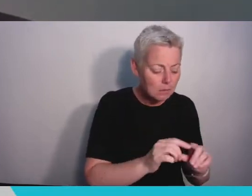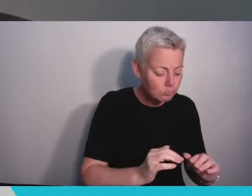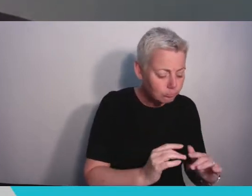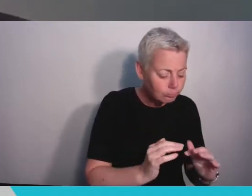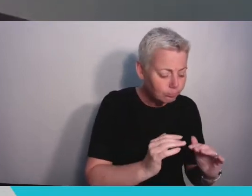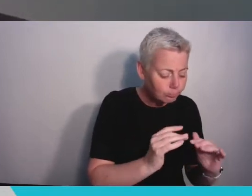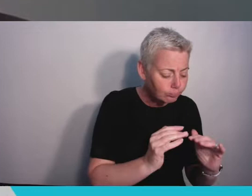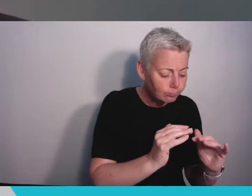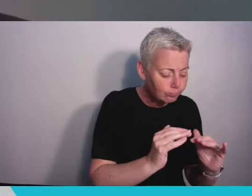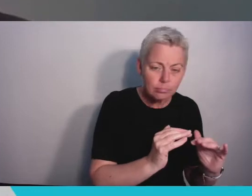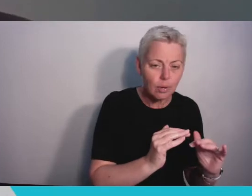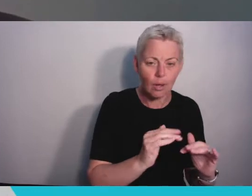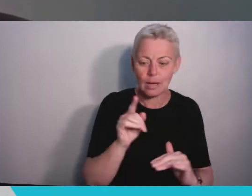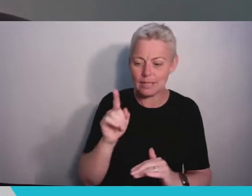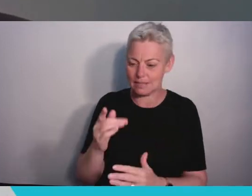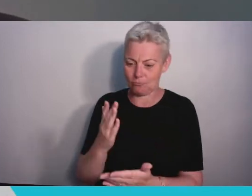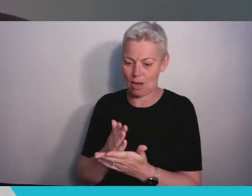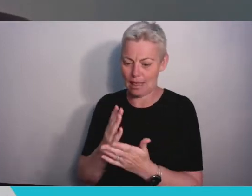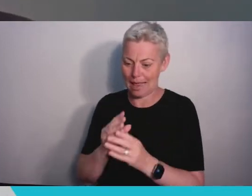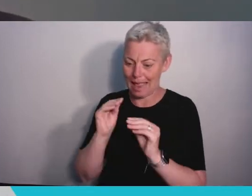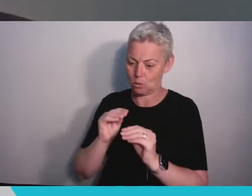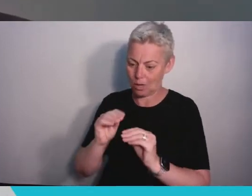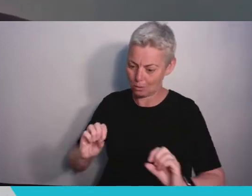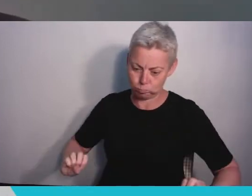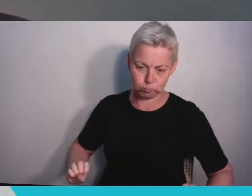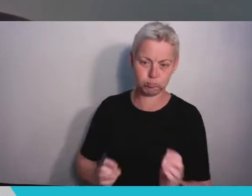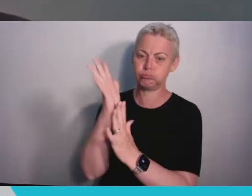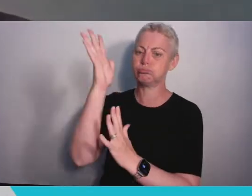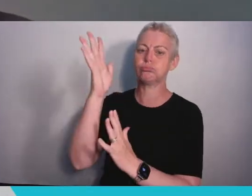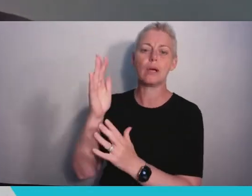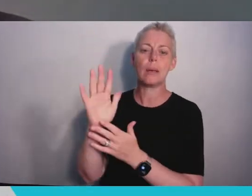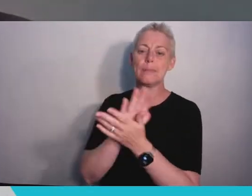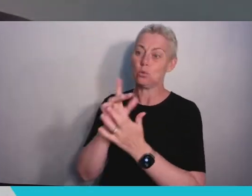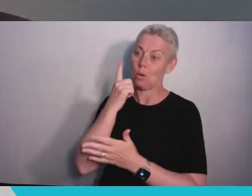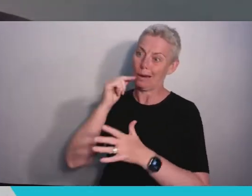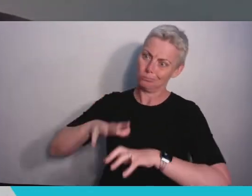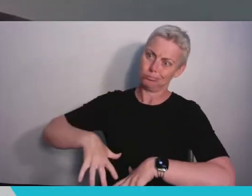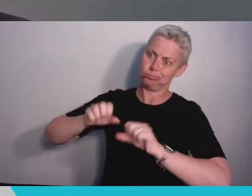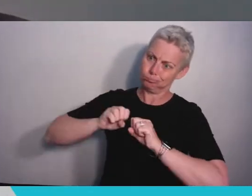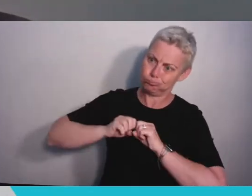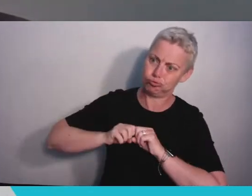not just to acquire the knowledge and skills that will advance your career but also a love